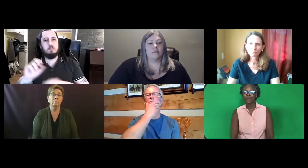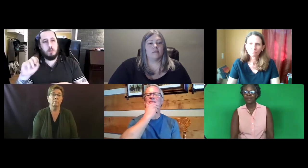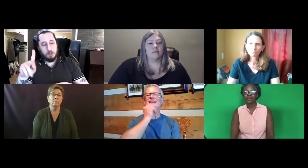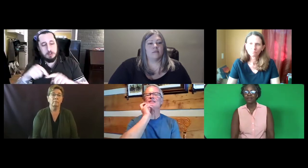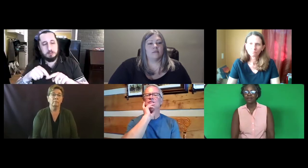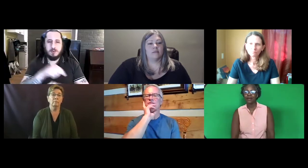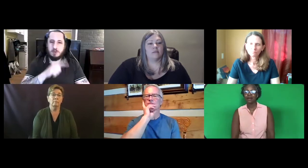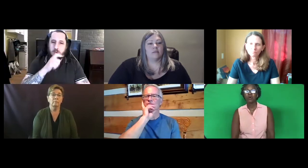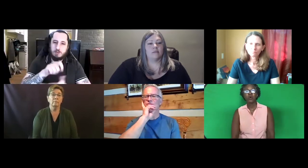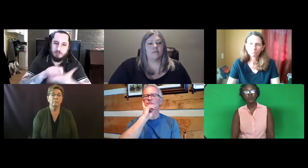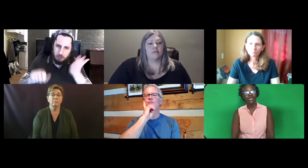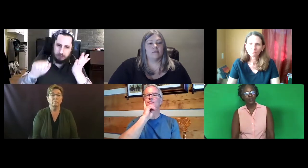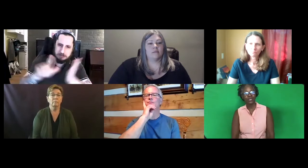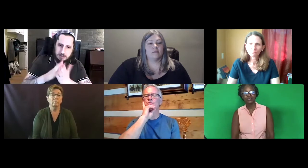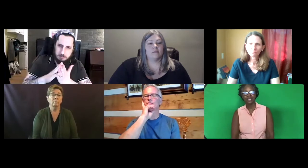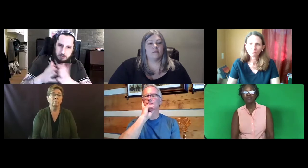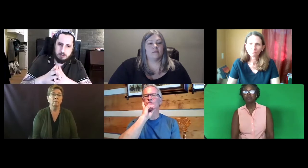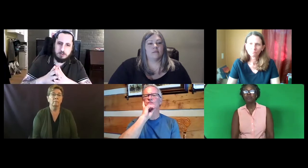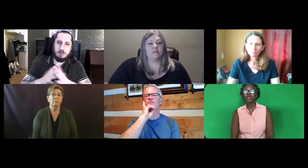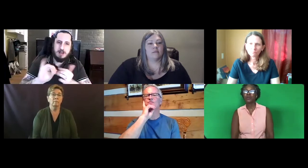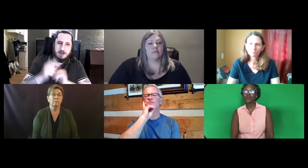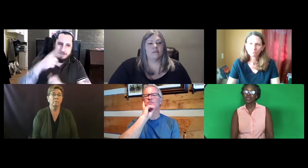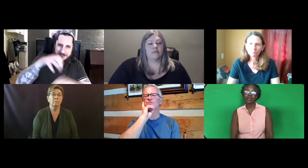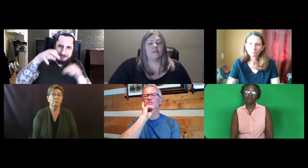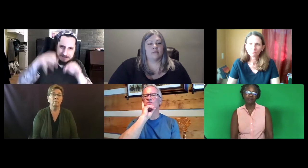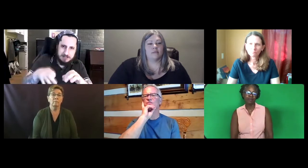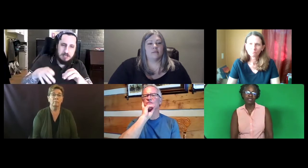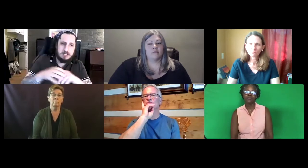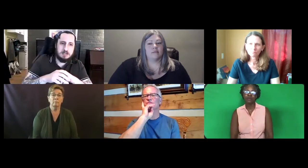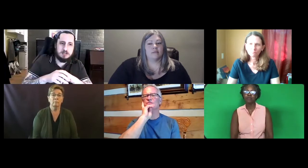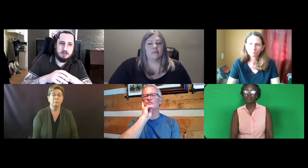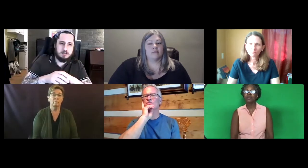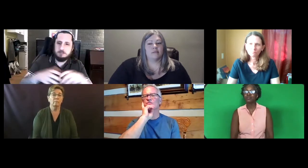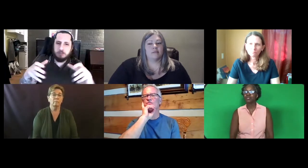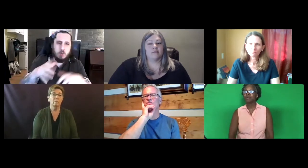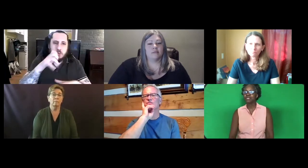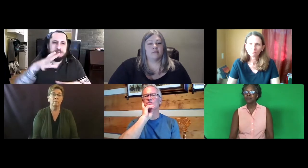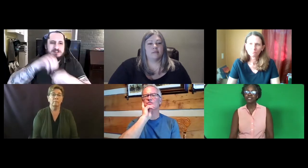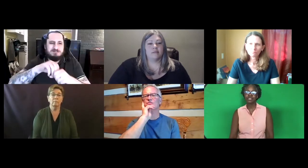Or they learn that sign from a book, or they learned it from a book written by so and so,